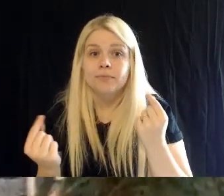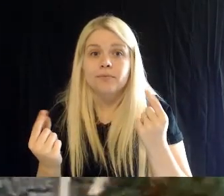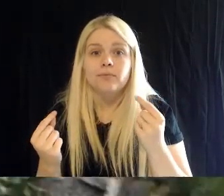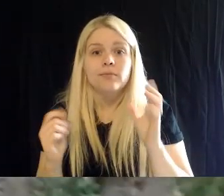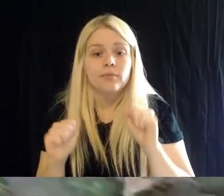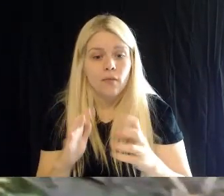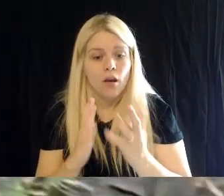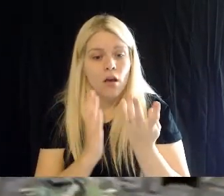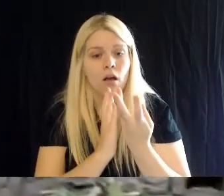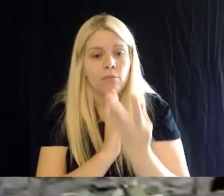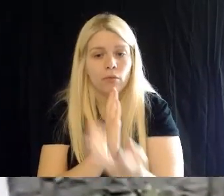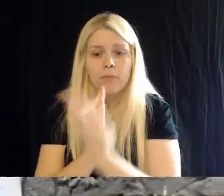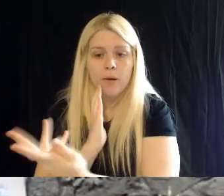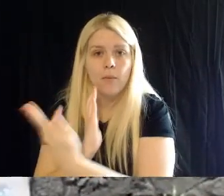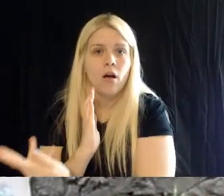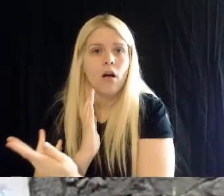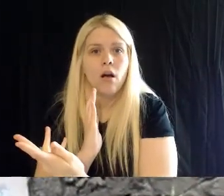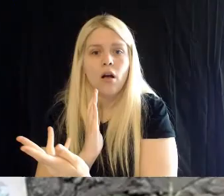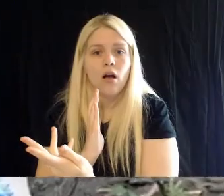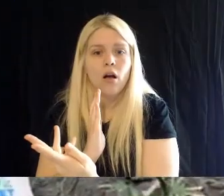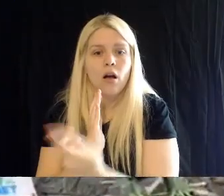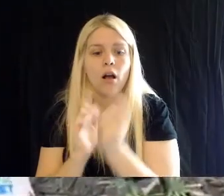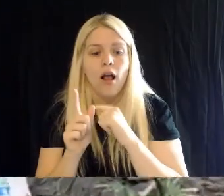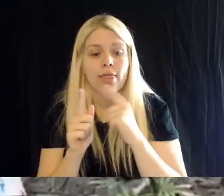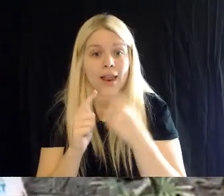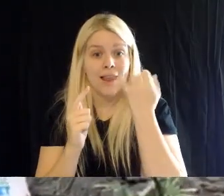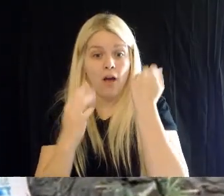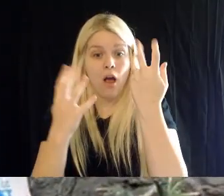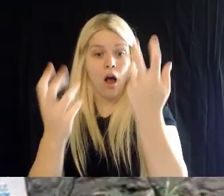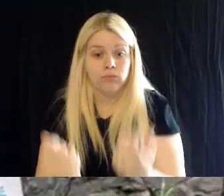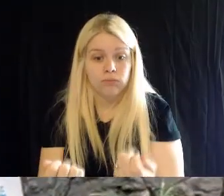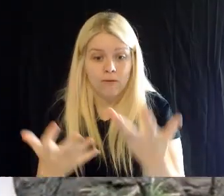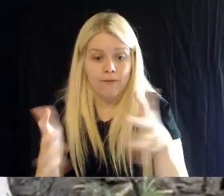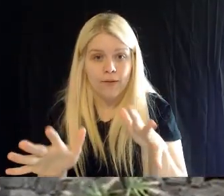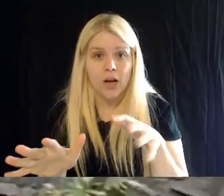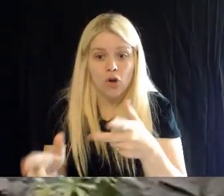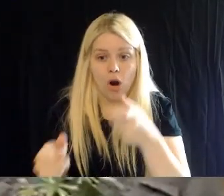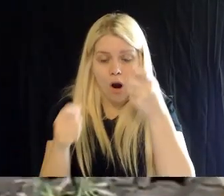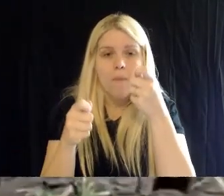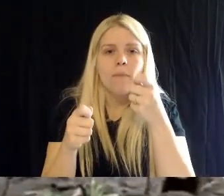crop leftover. But yeah, back to rainforests- you know, some of these